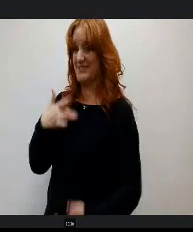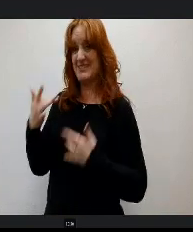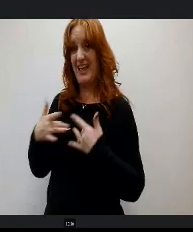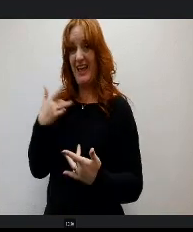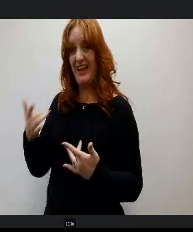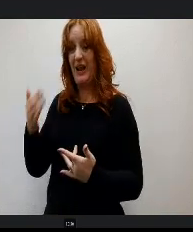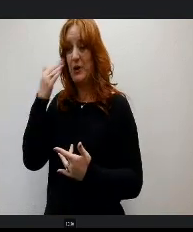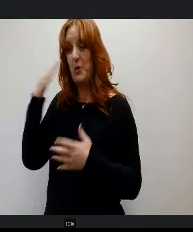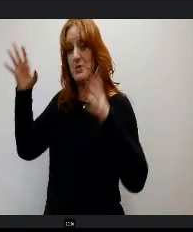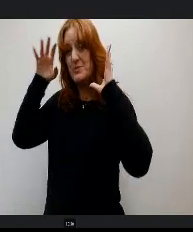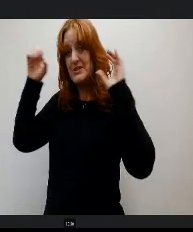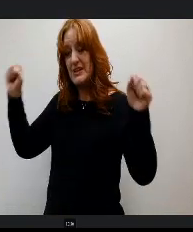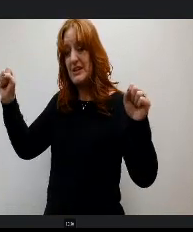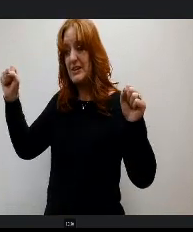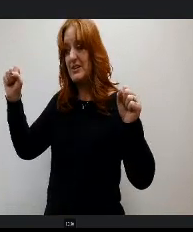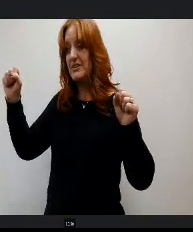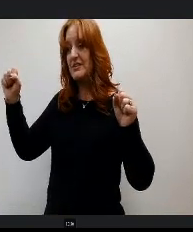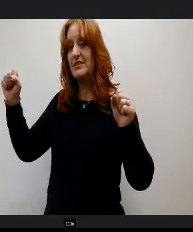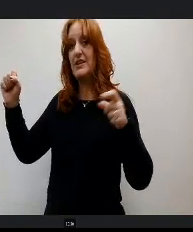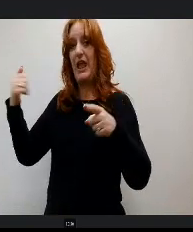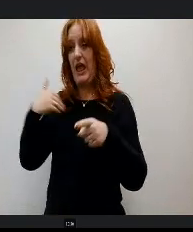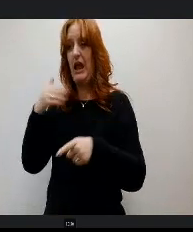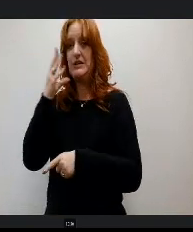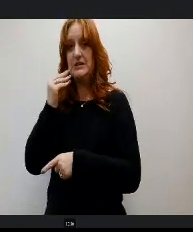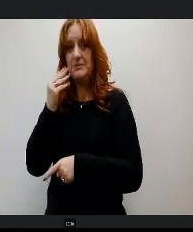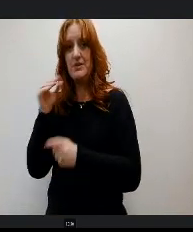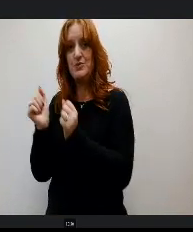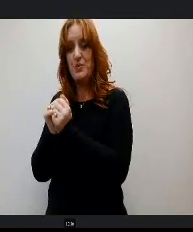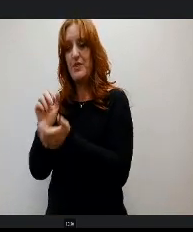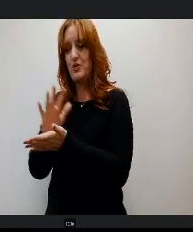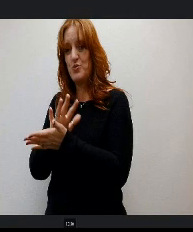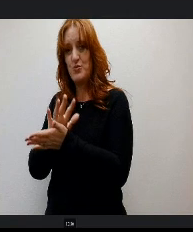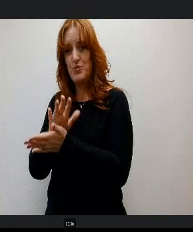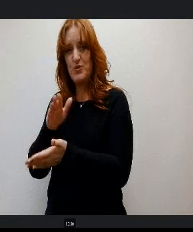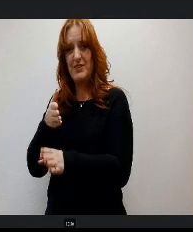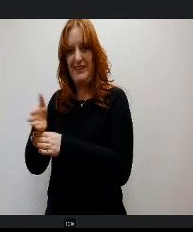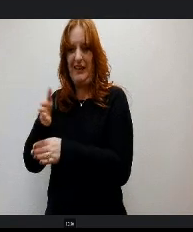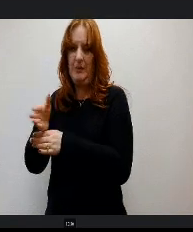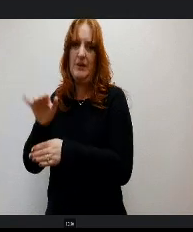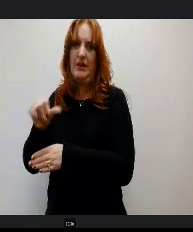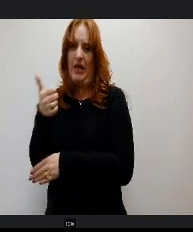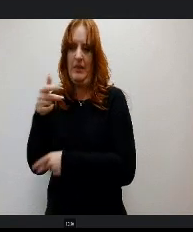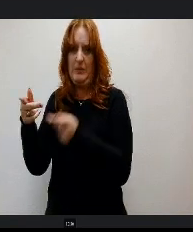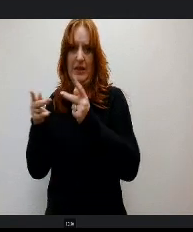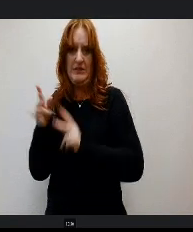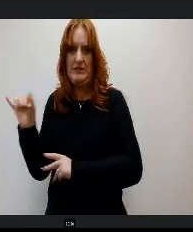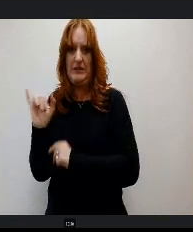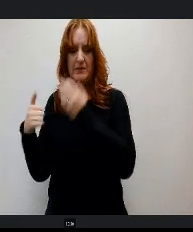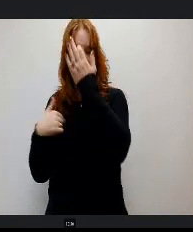Haber has had experience with career academies elsewhere just like I have elsewhere and I've seen